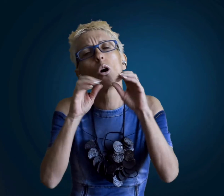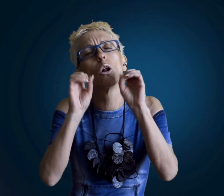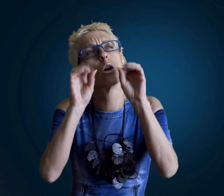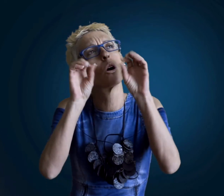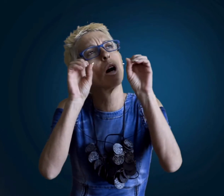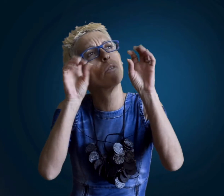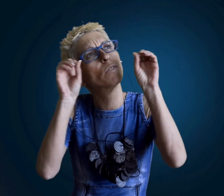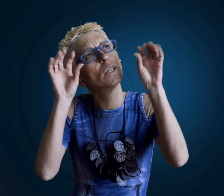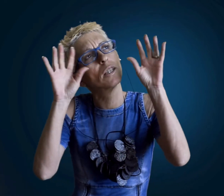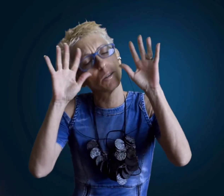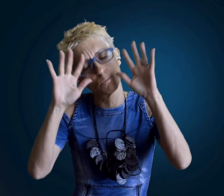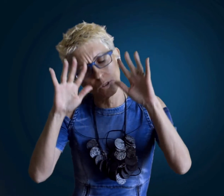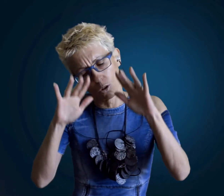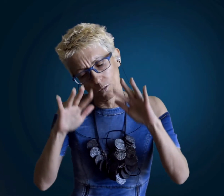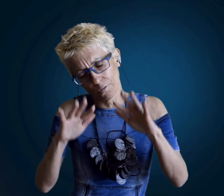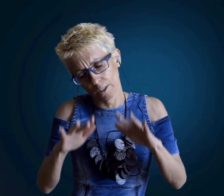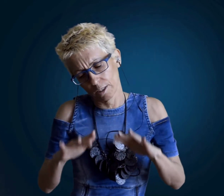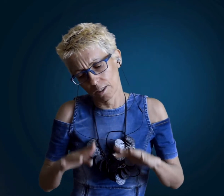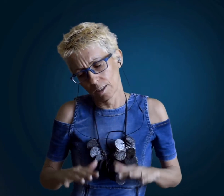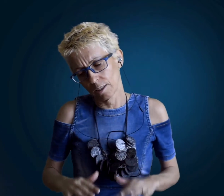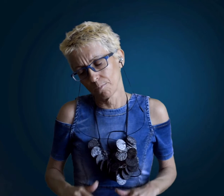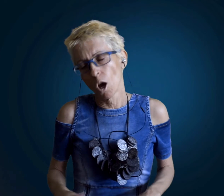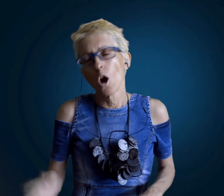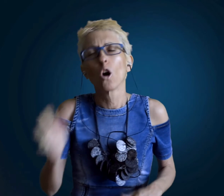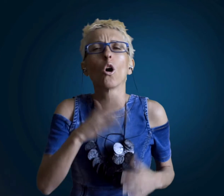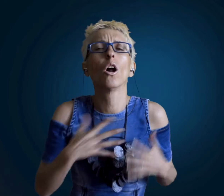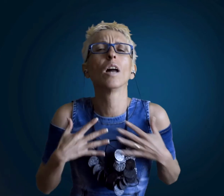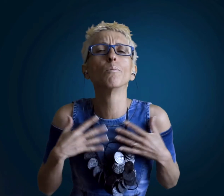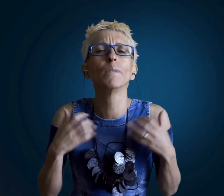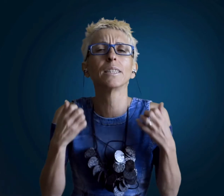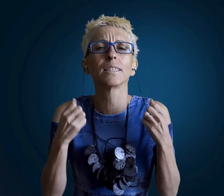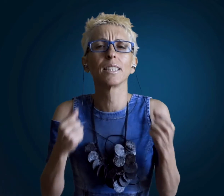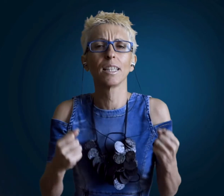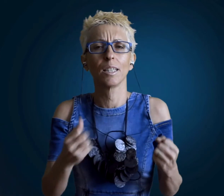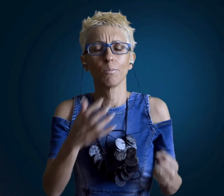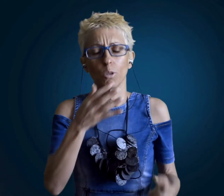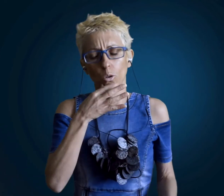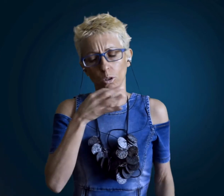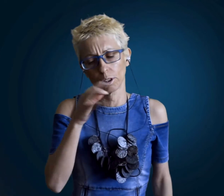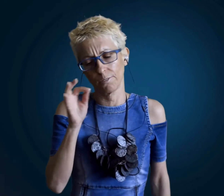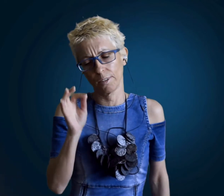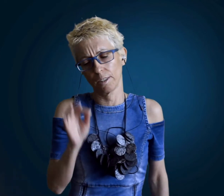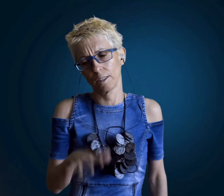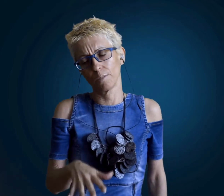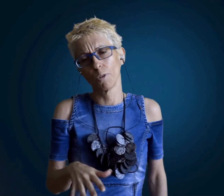all the stars are falling all the Braves are leaving